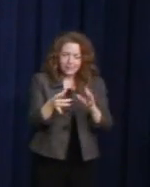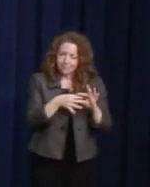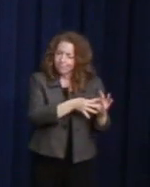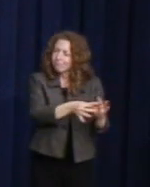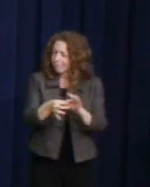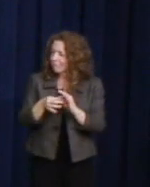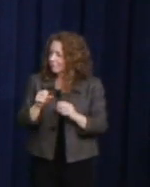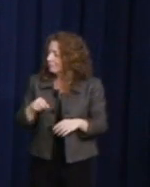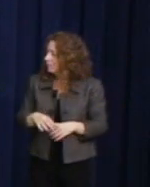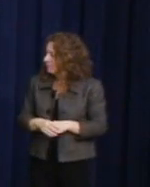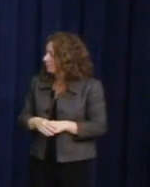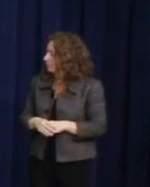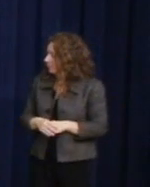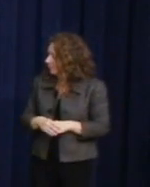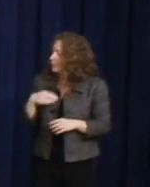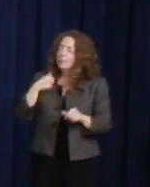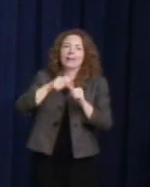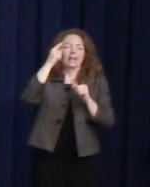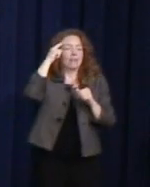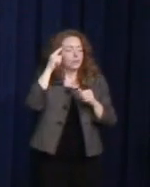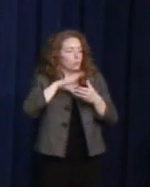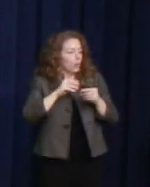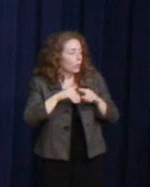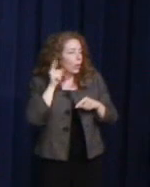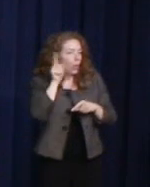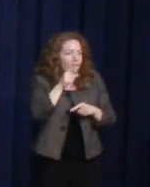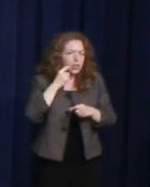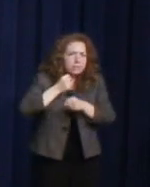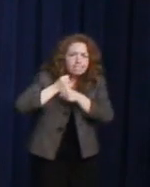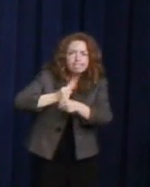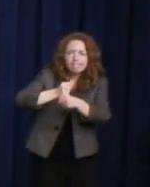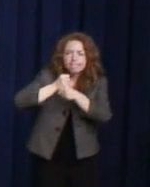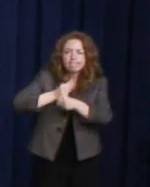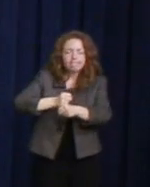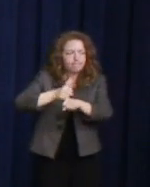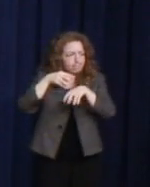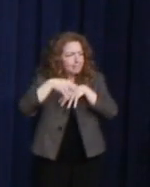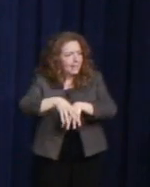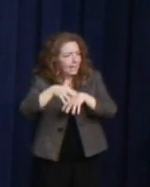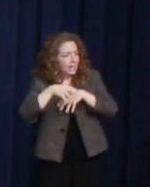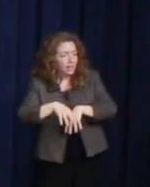in picket lines for one thing or another, leafleting for one thing and another.